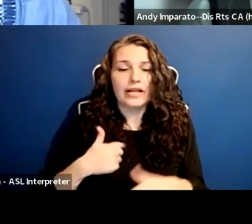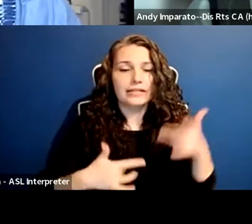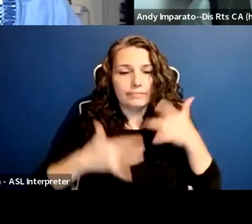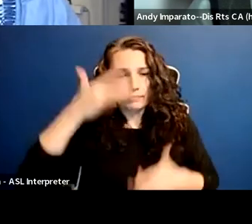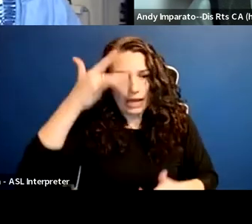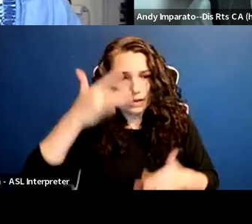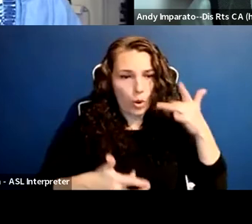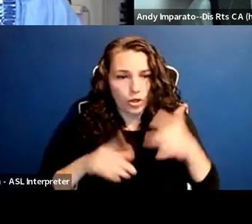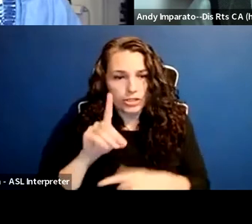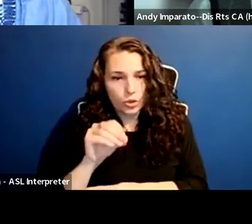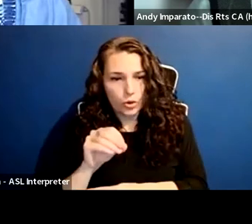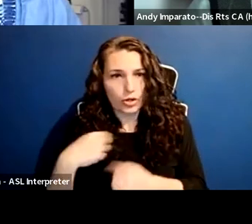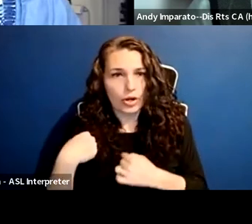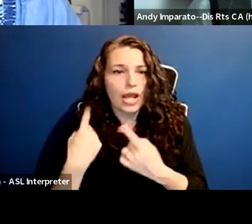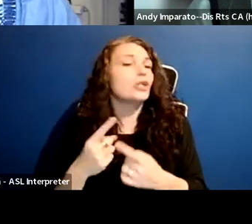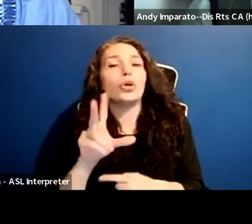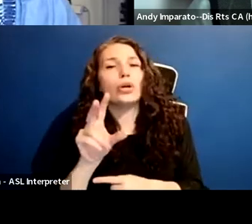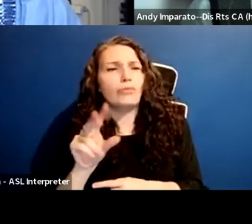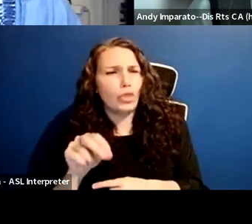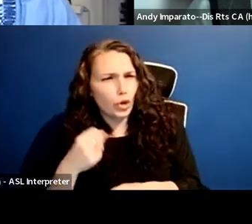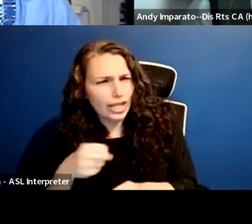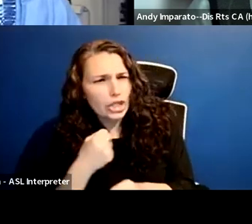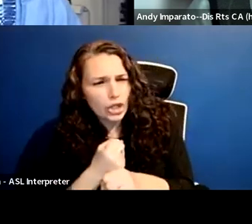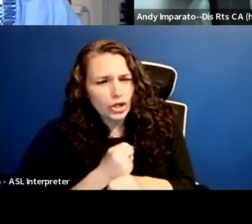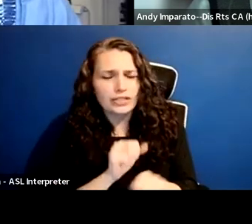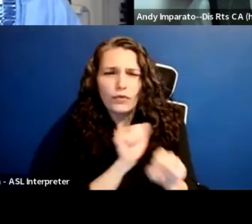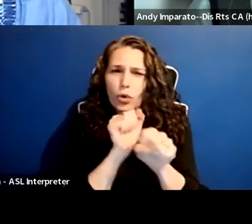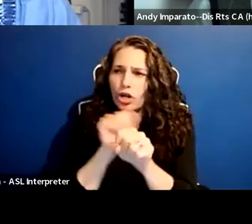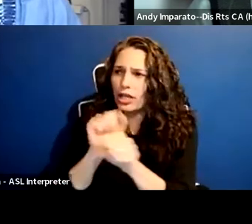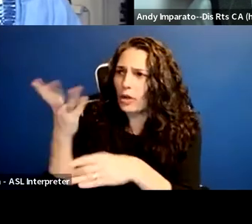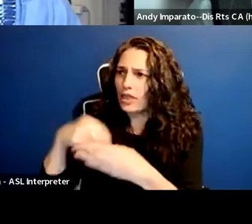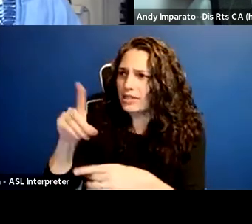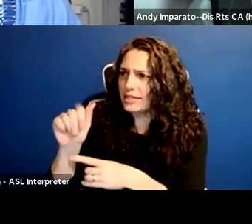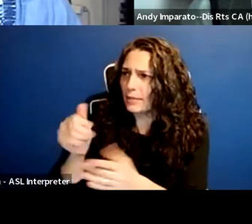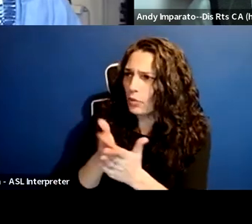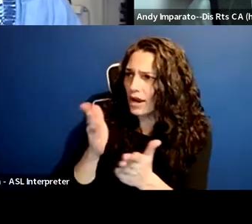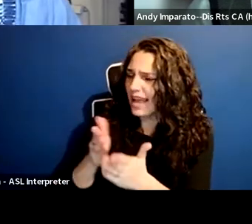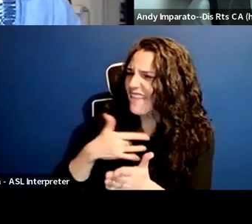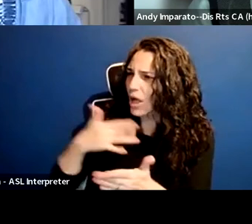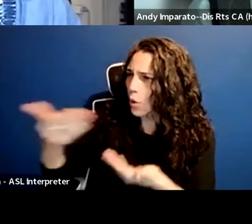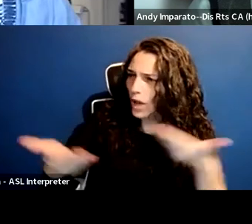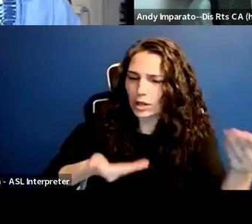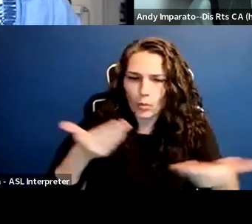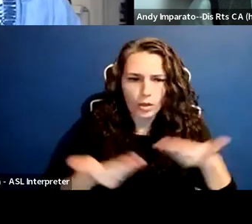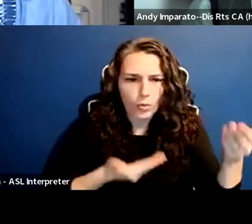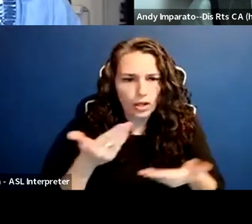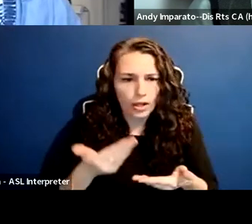I have always felt welcomed by the disability movement in the United States and globally as a person with bipolar disorder.